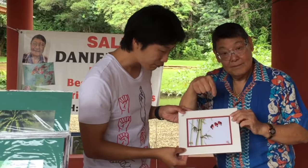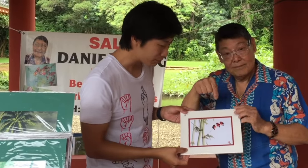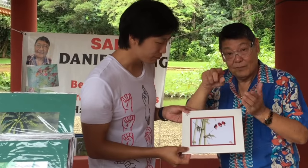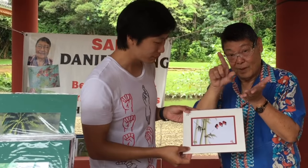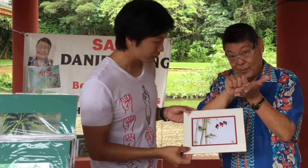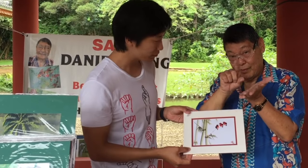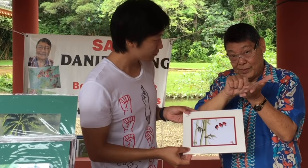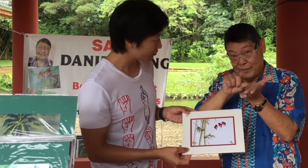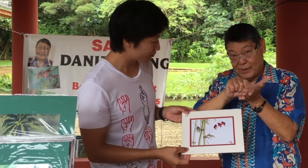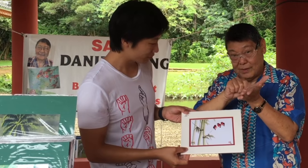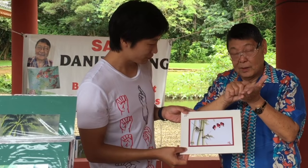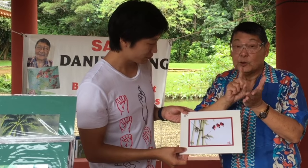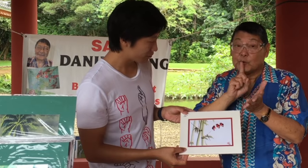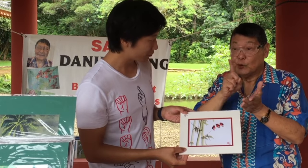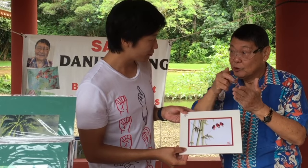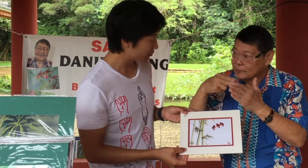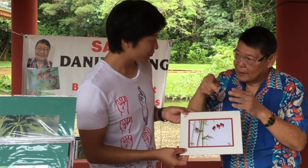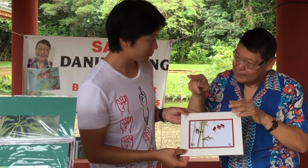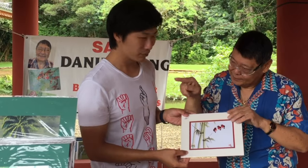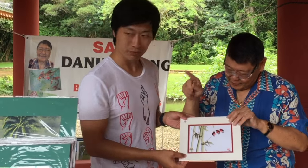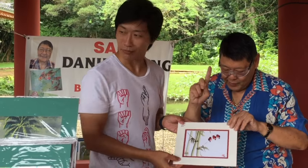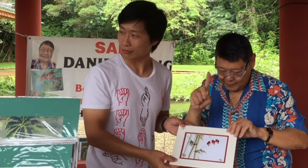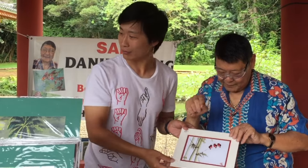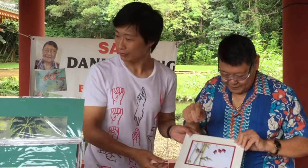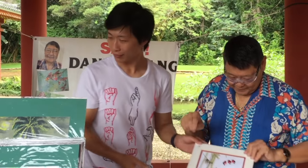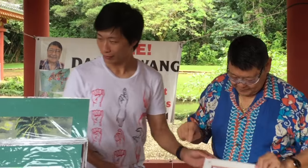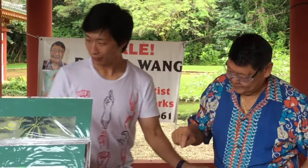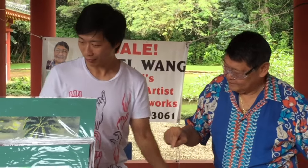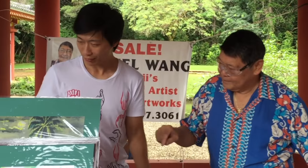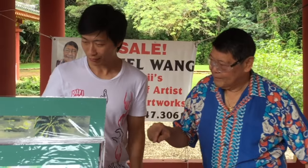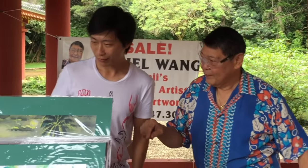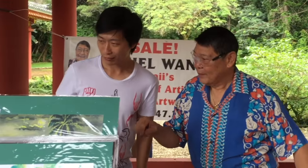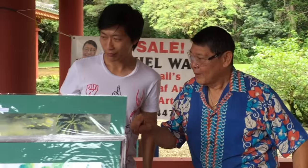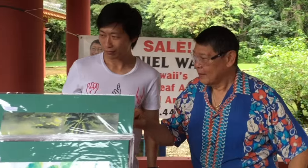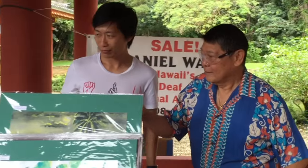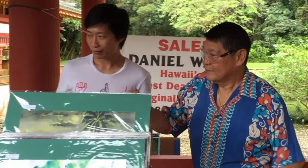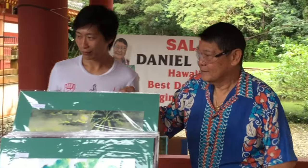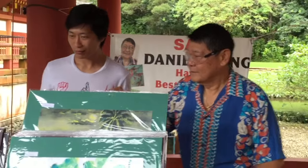This is a print replica. Original paintings are over there...